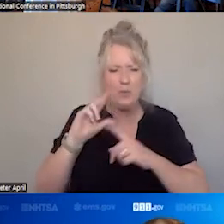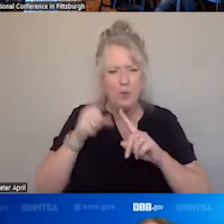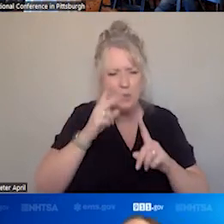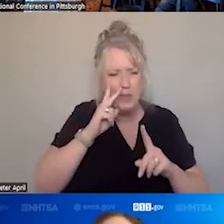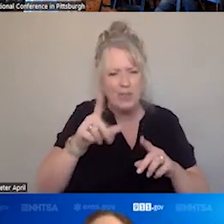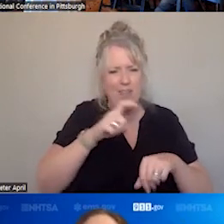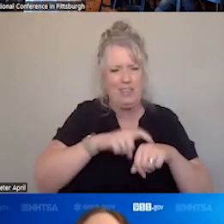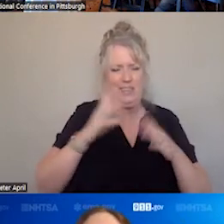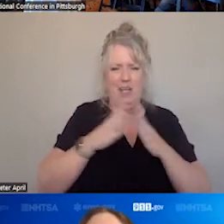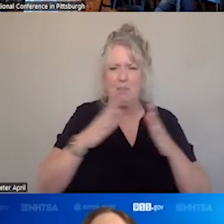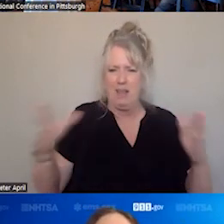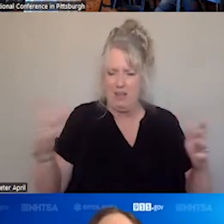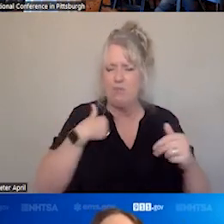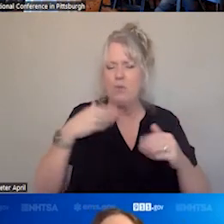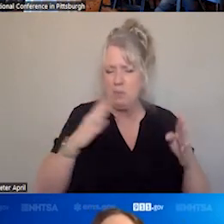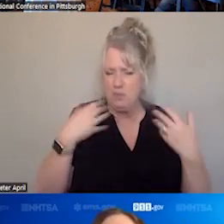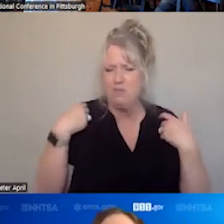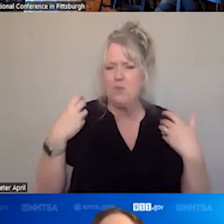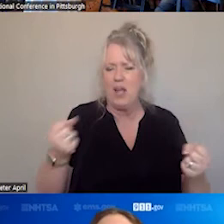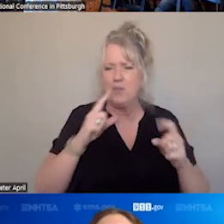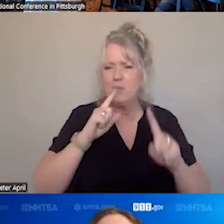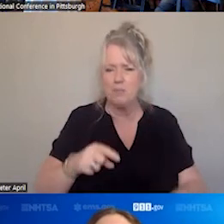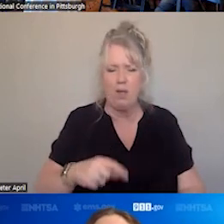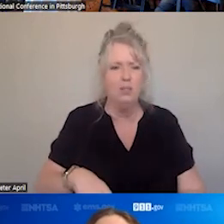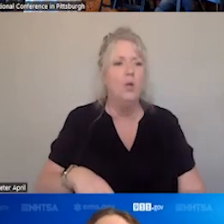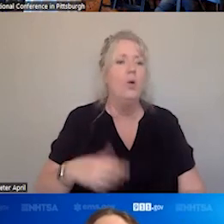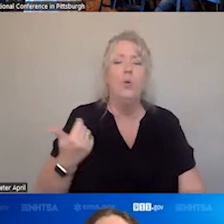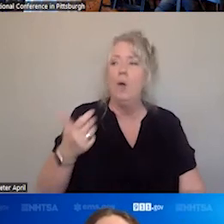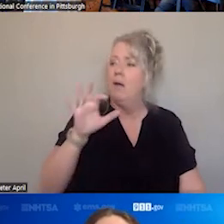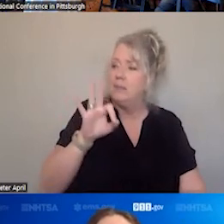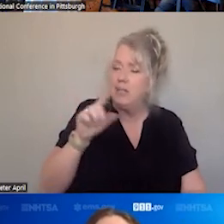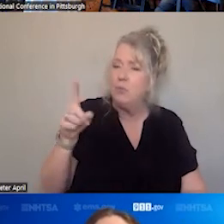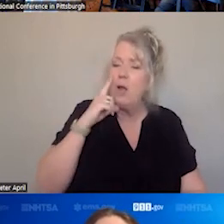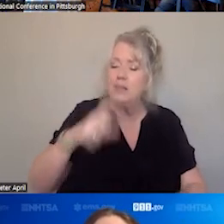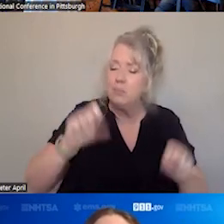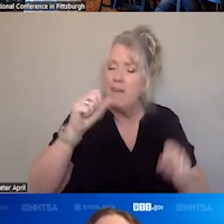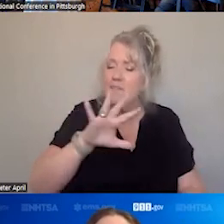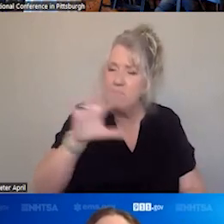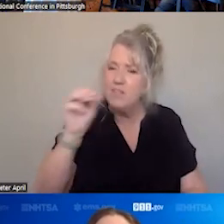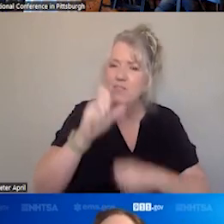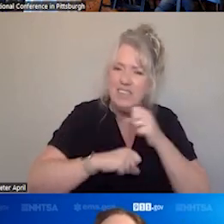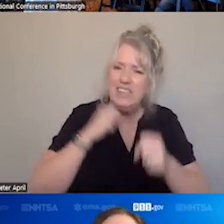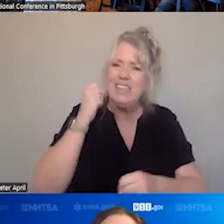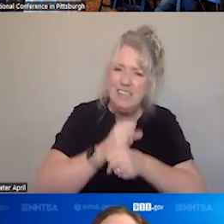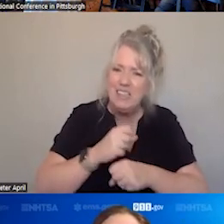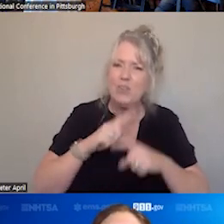BEHAVIORAL HEALTH RESPONSE. >> 911 SPENT 50 YEARS, EDUCATING THE PUBLIC DIALING THREE DIGITS.